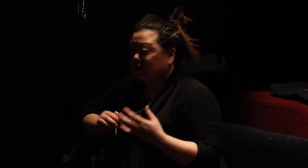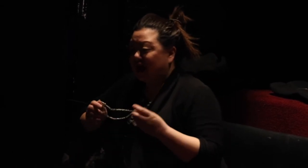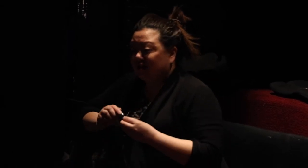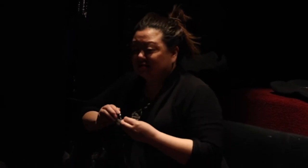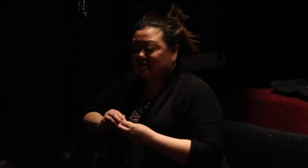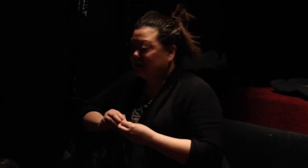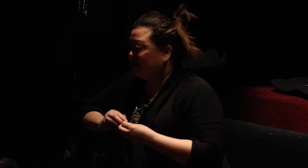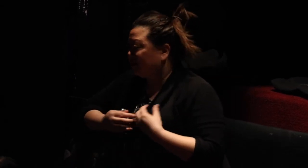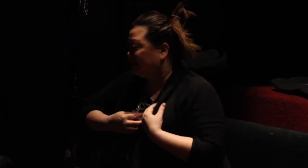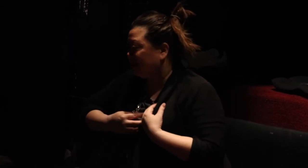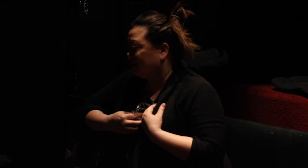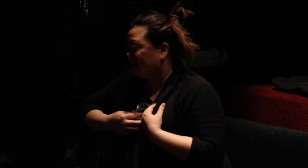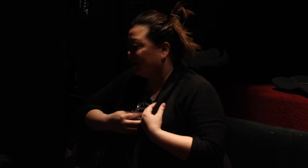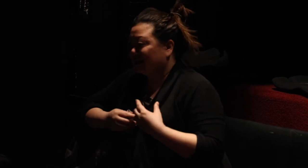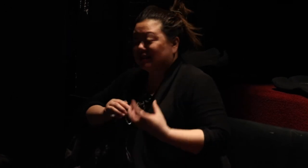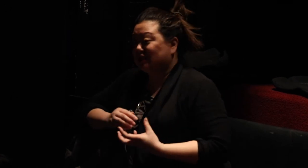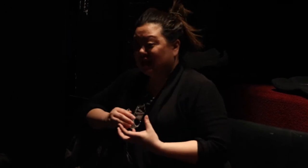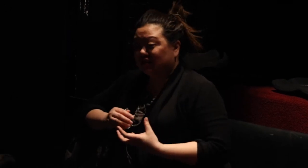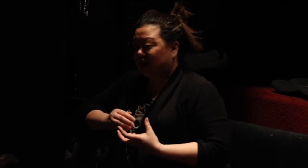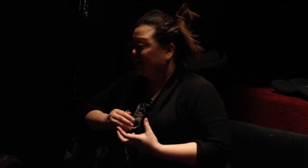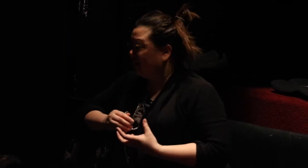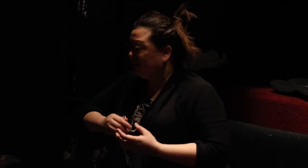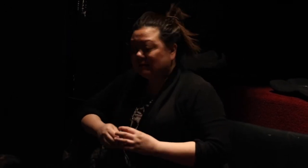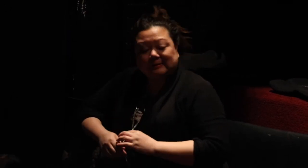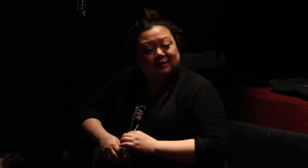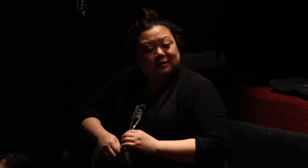So that to me was really such a satisfying thing.